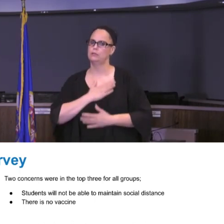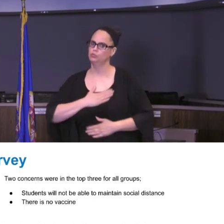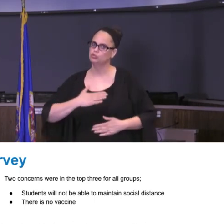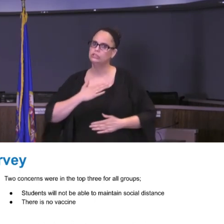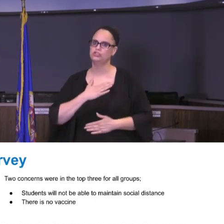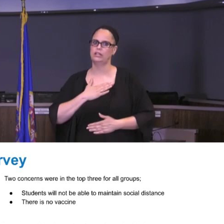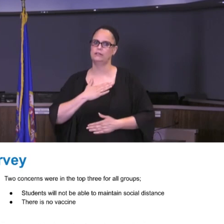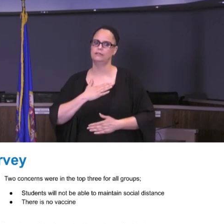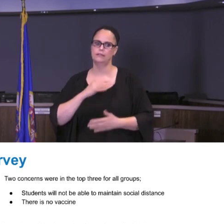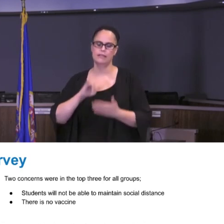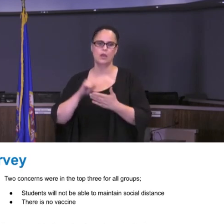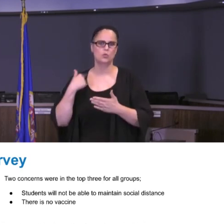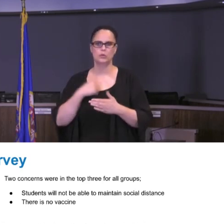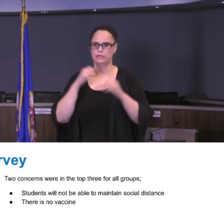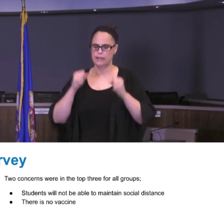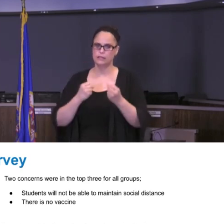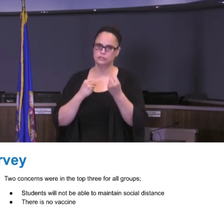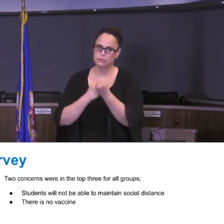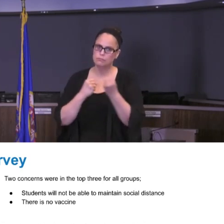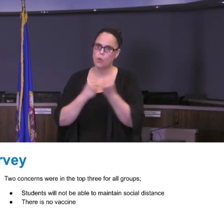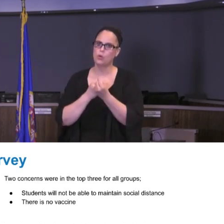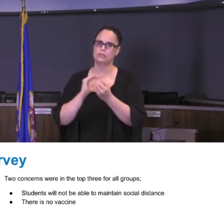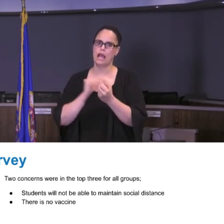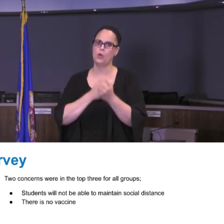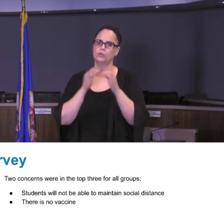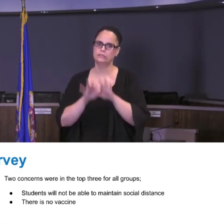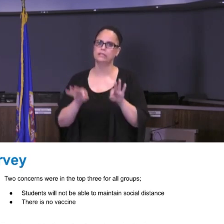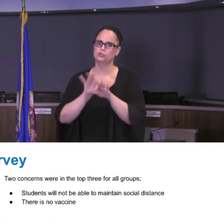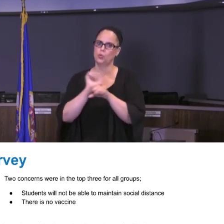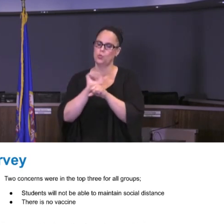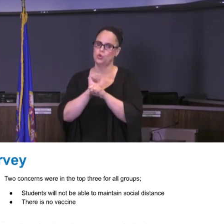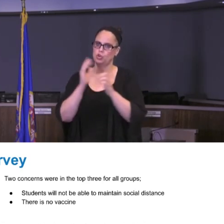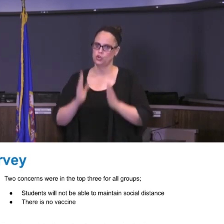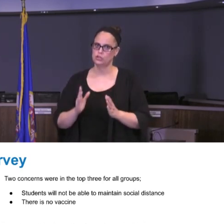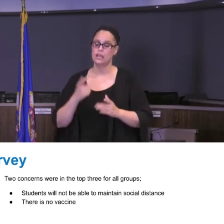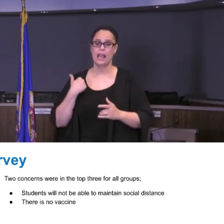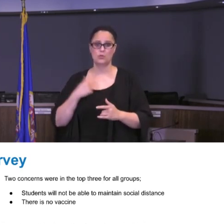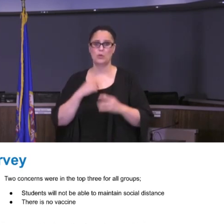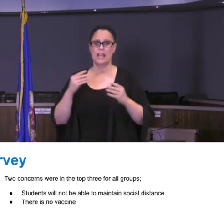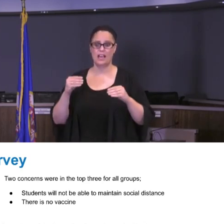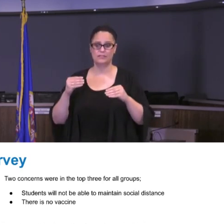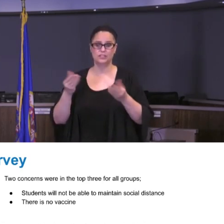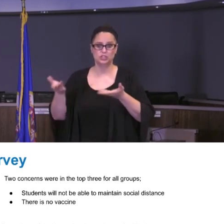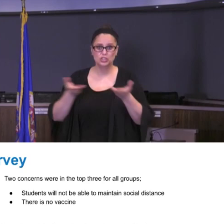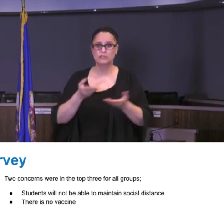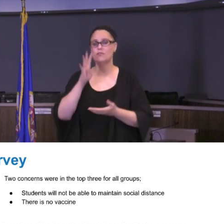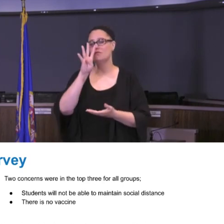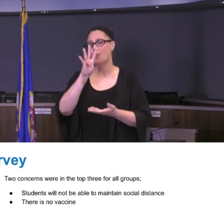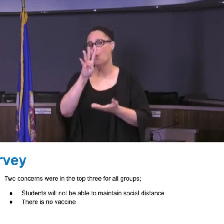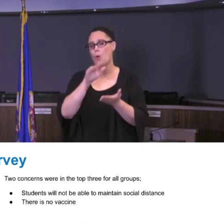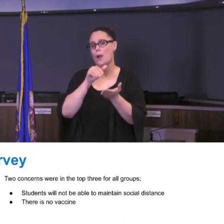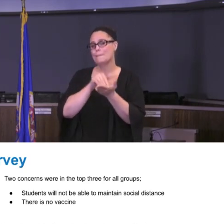our essential workers, that we have served more than 4 million individual meals since March 18th. Let me repeat that -- we've